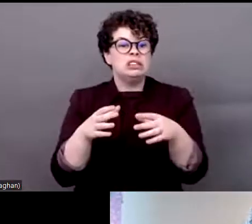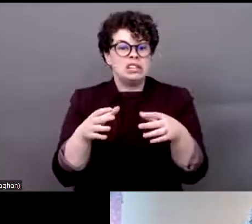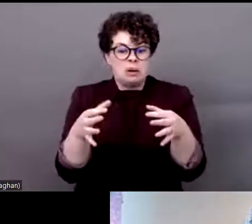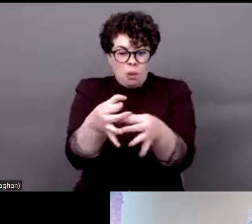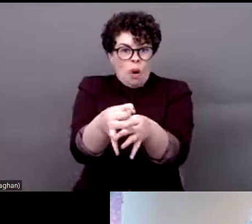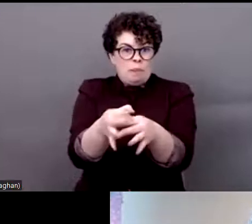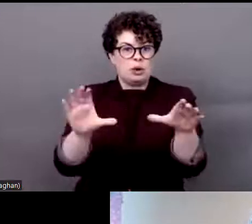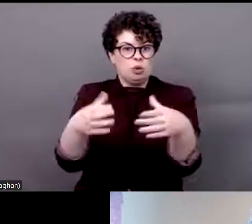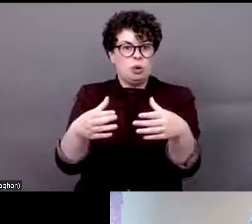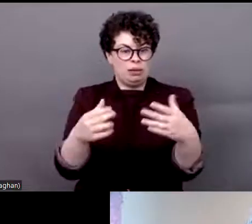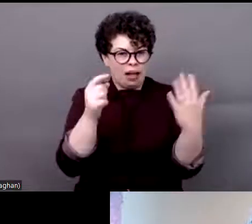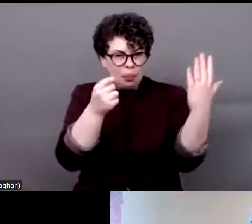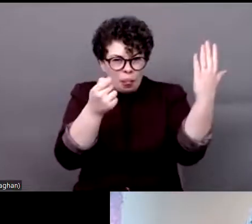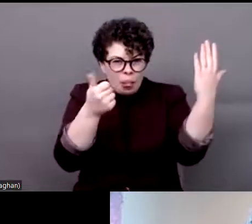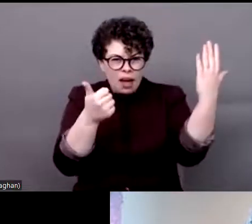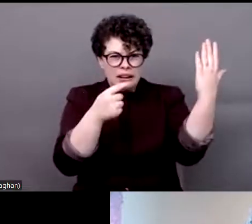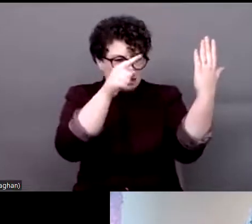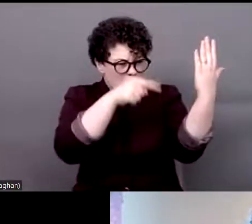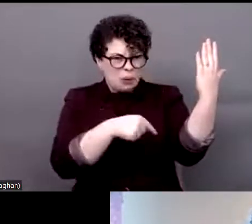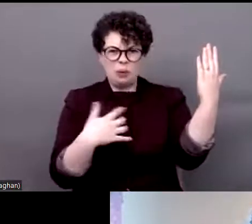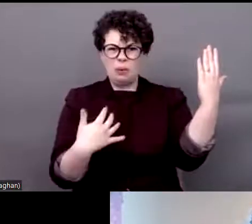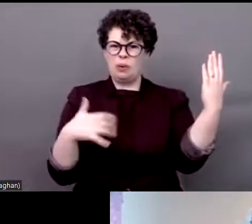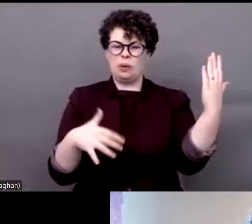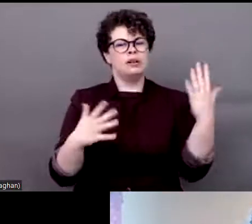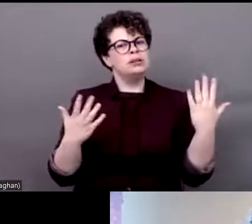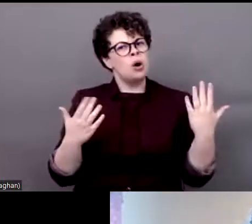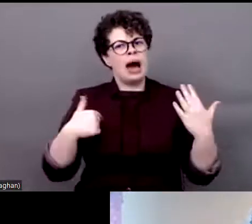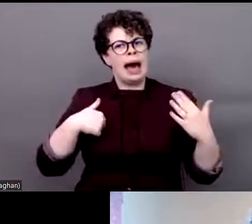urgent that governments and other